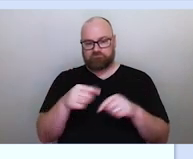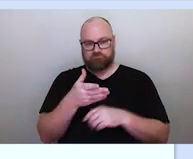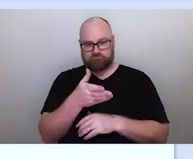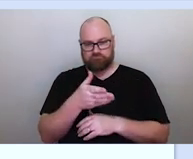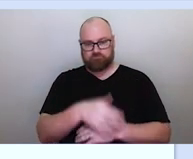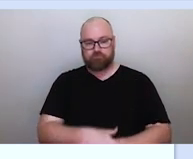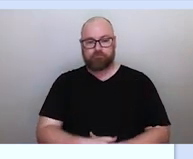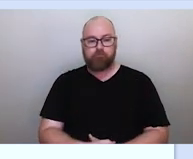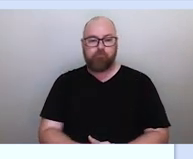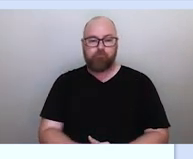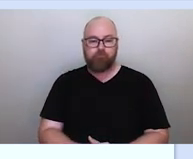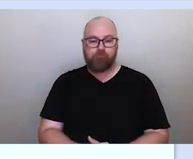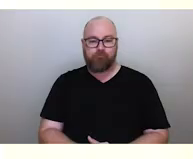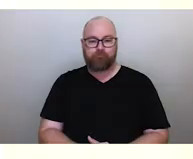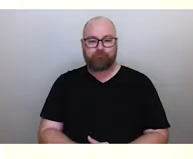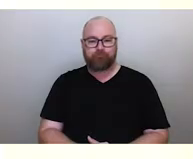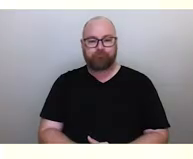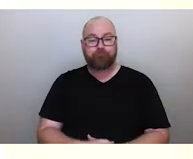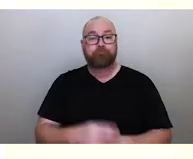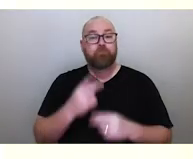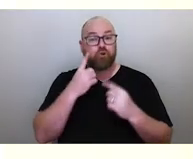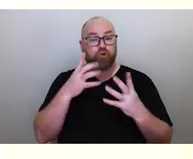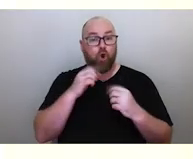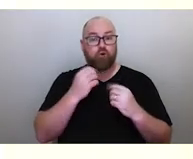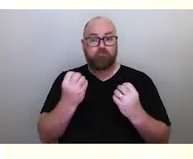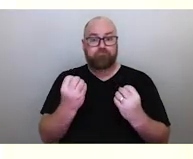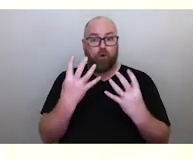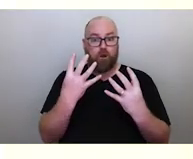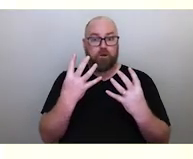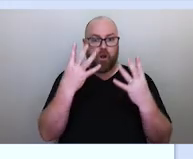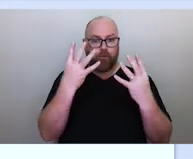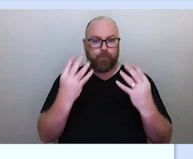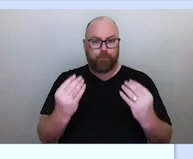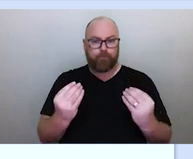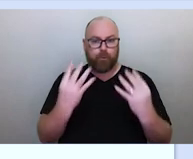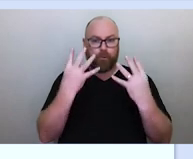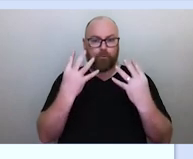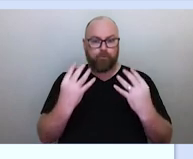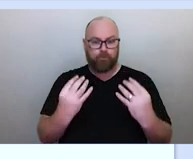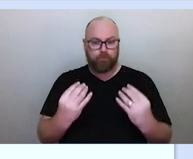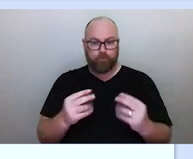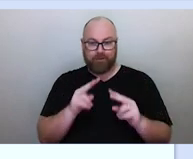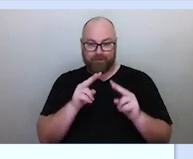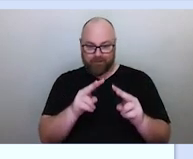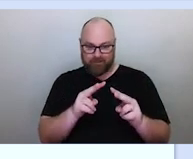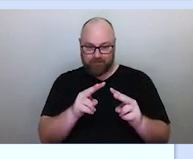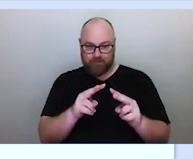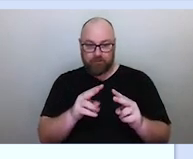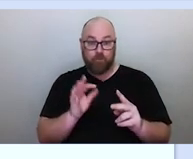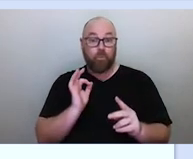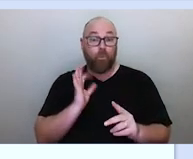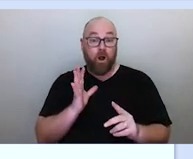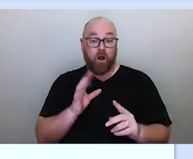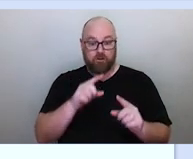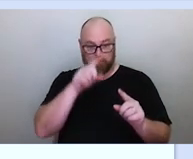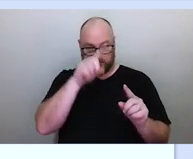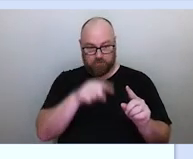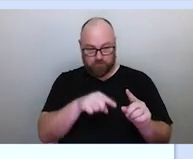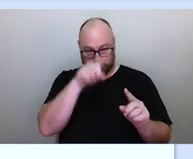But this shows the brightness of entries changing over time. The brightness is looking at the the y axis up and down, the bottom